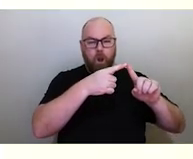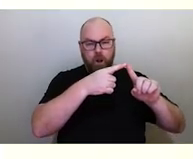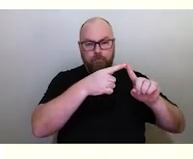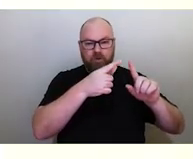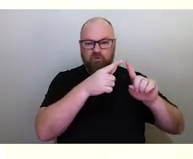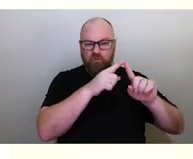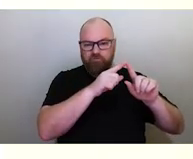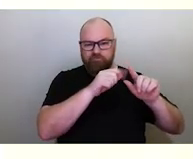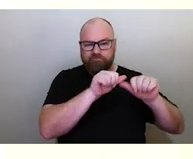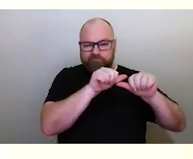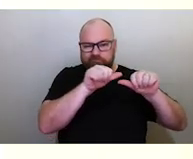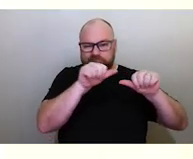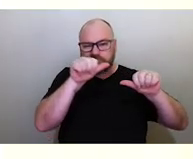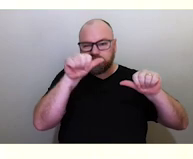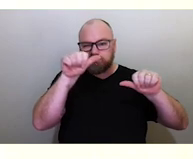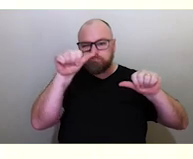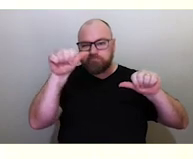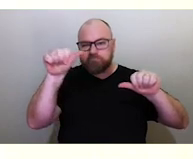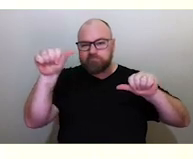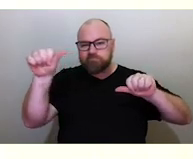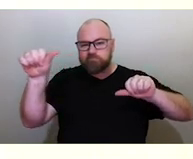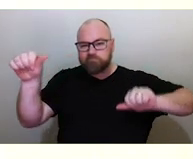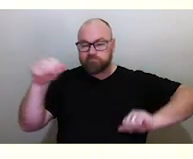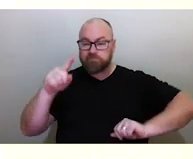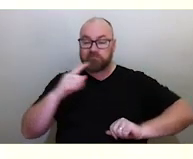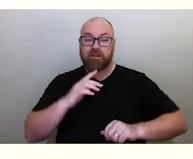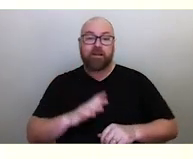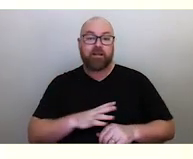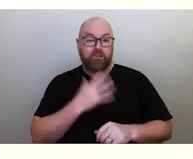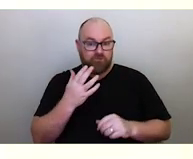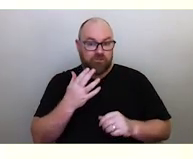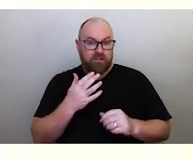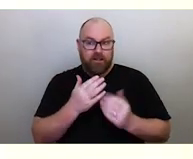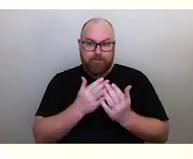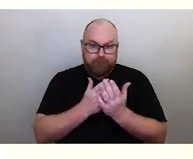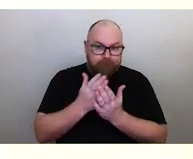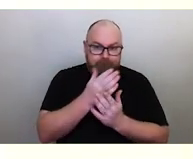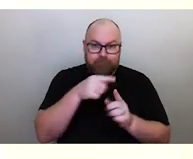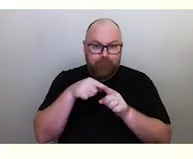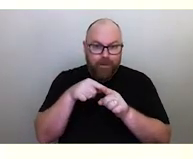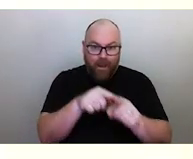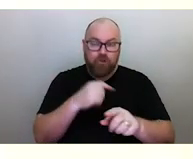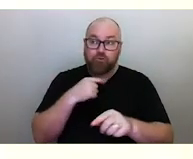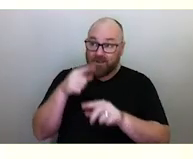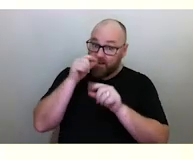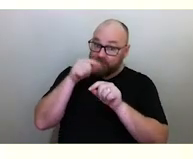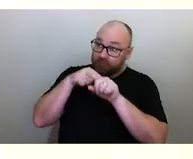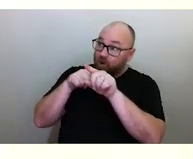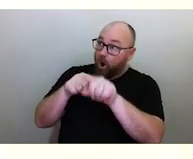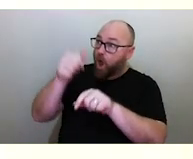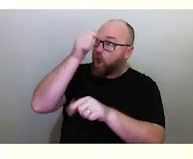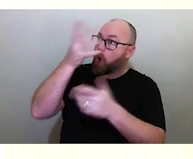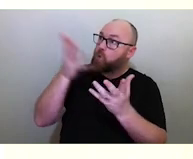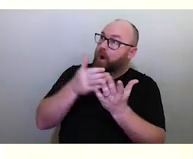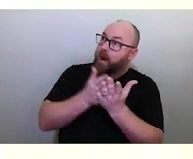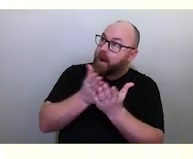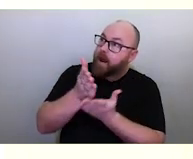and that's used as a very interesting navigational aid because not only can you follow those stars, to know where you're going, but its angle in the sky